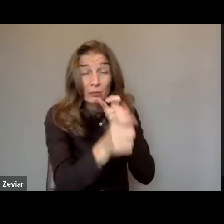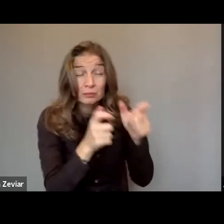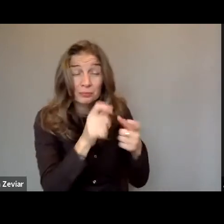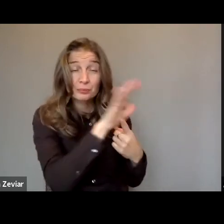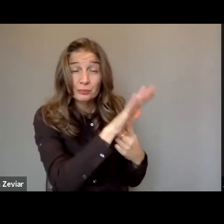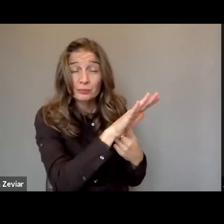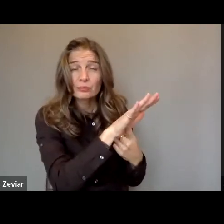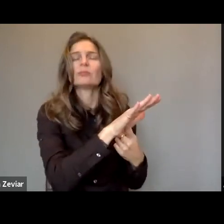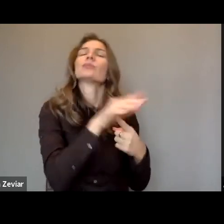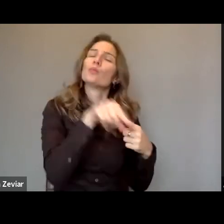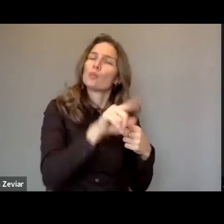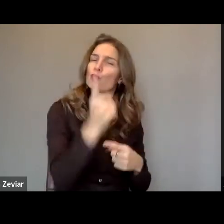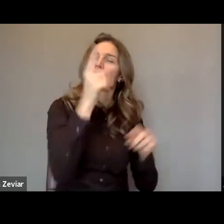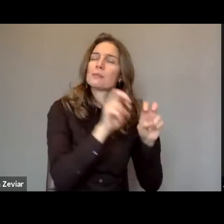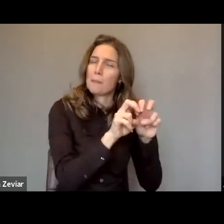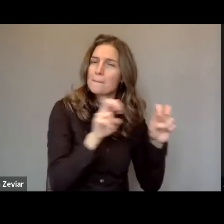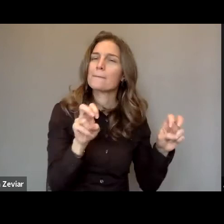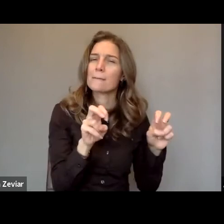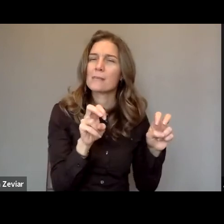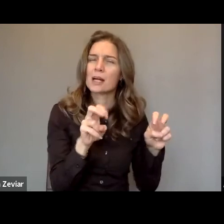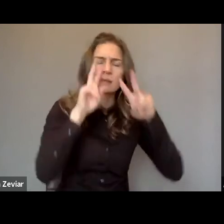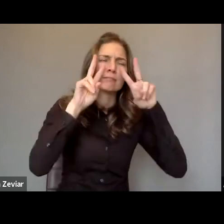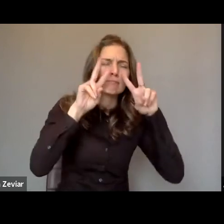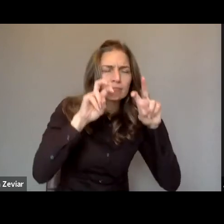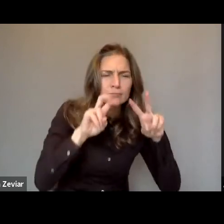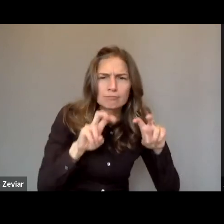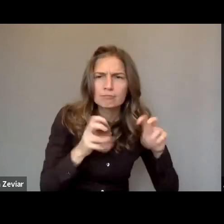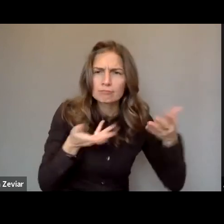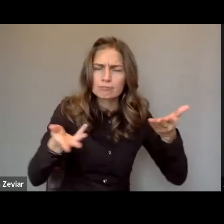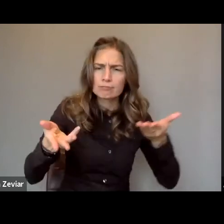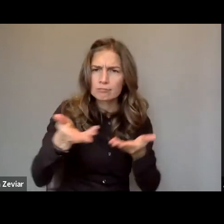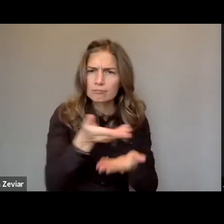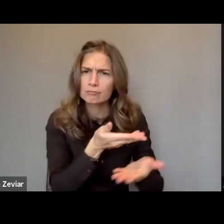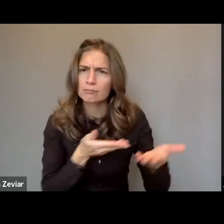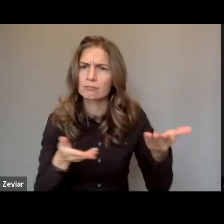about how to act in relation to end violence